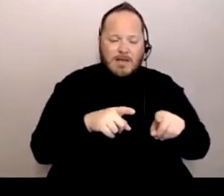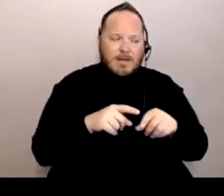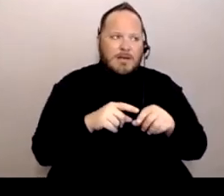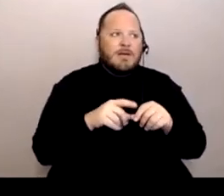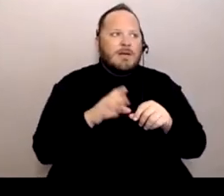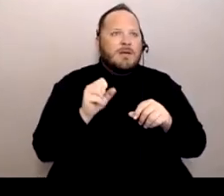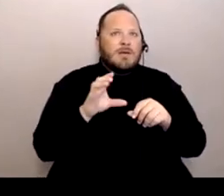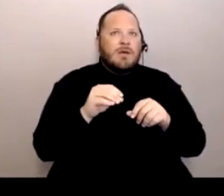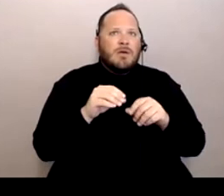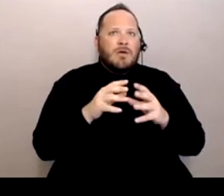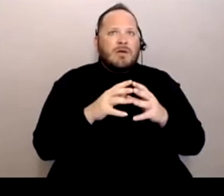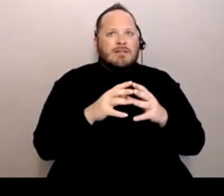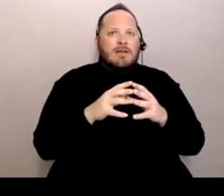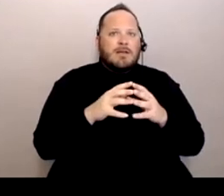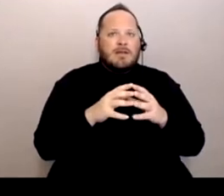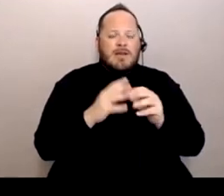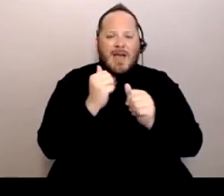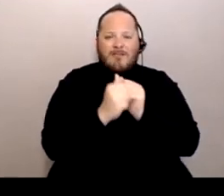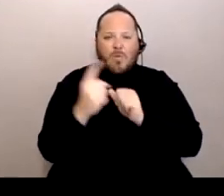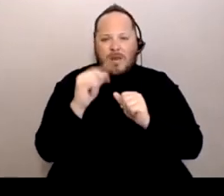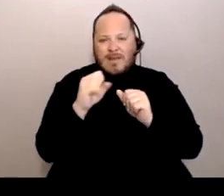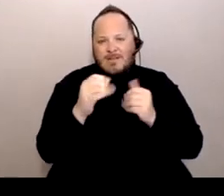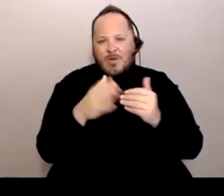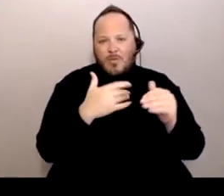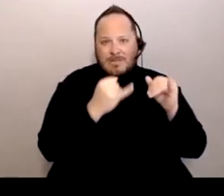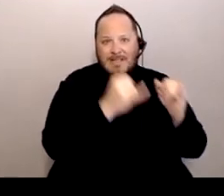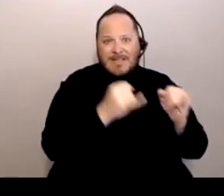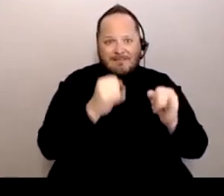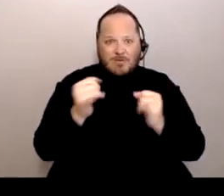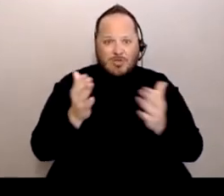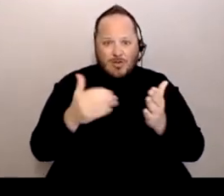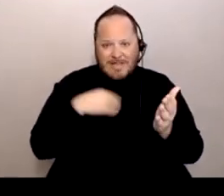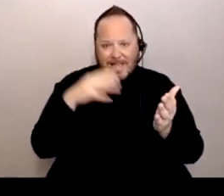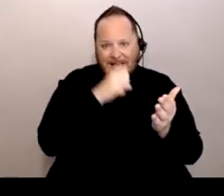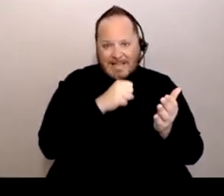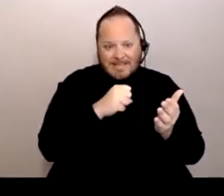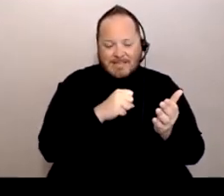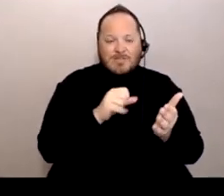Like everybody is kind of individualized in a sense, I guess. And so that would be up to the teachers